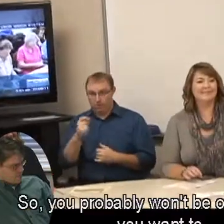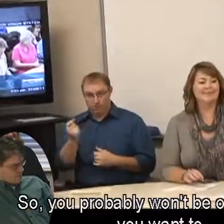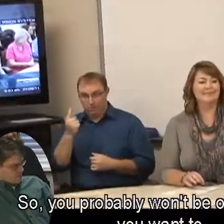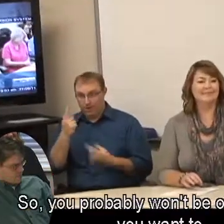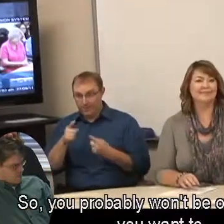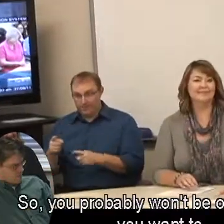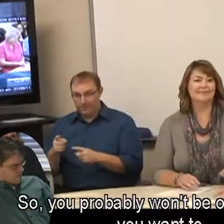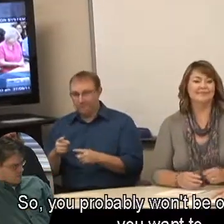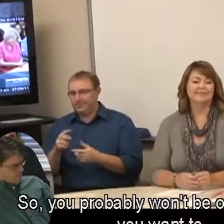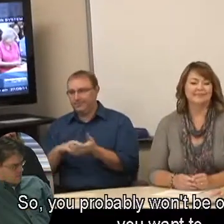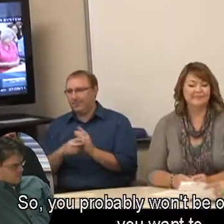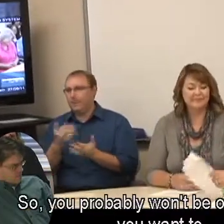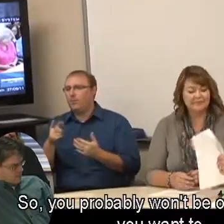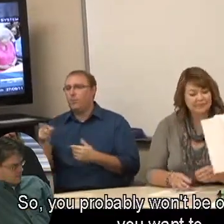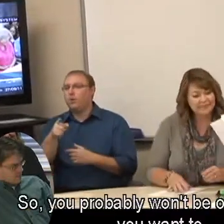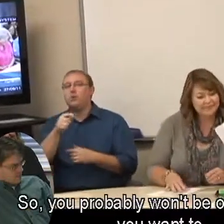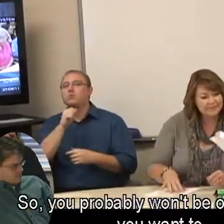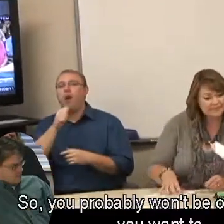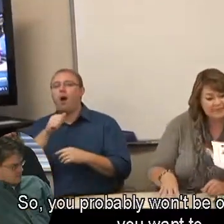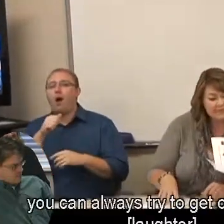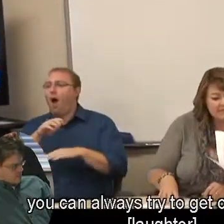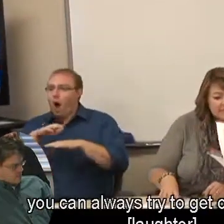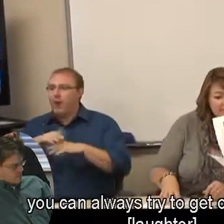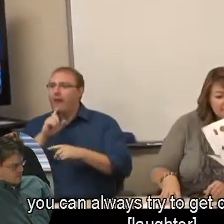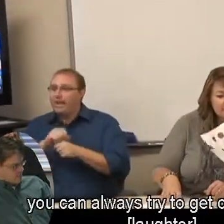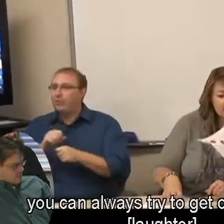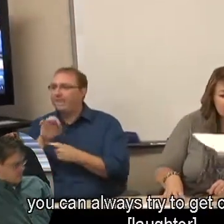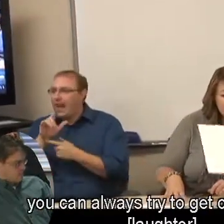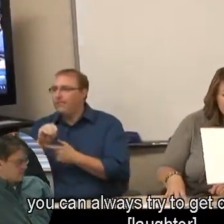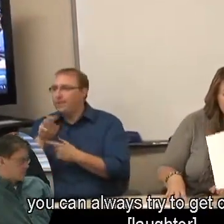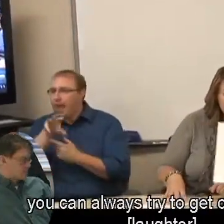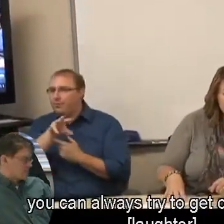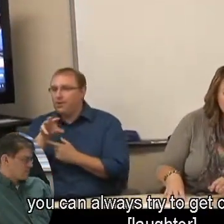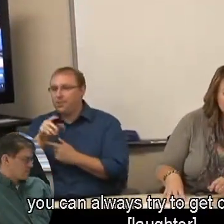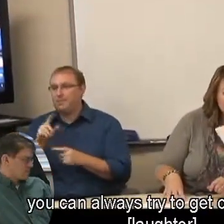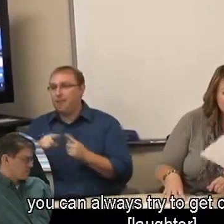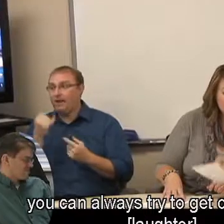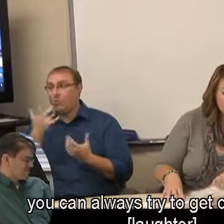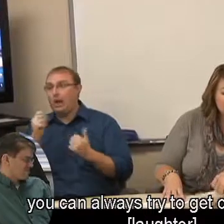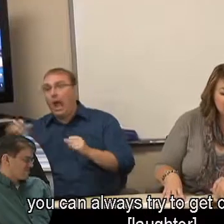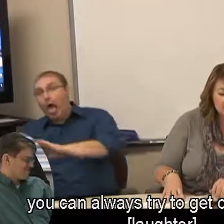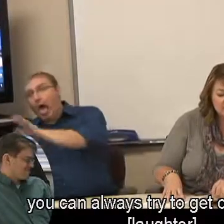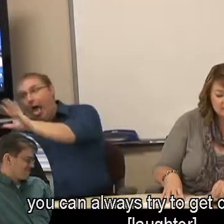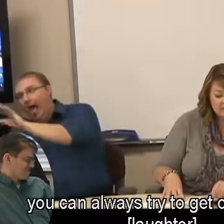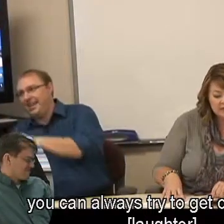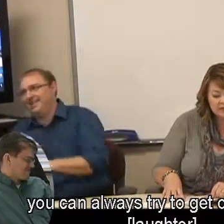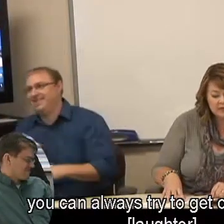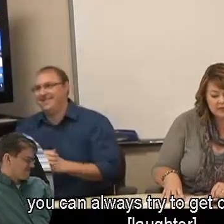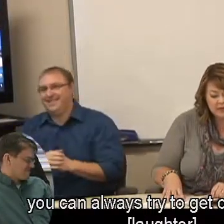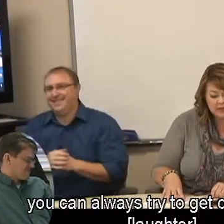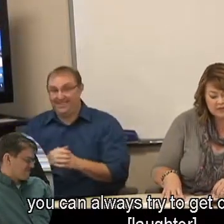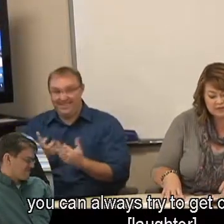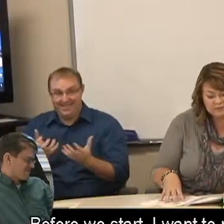So, you probably won't be on film, but if you want to, you can always try to get on camera.